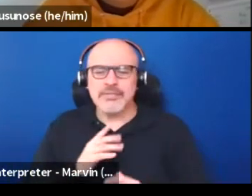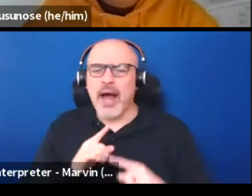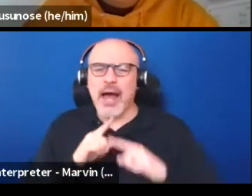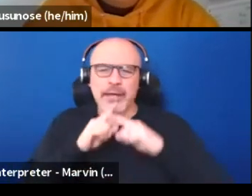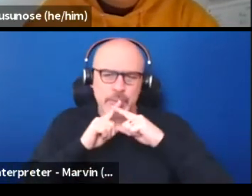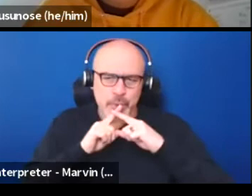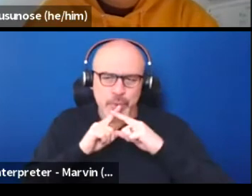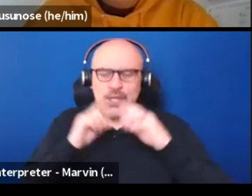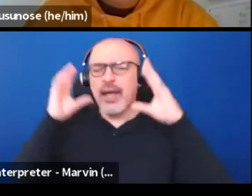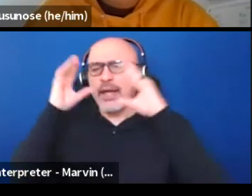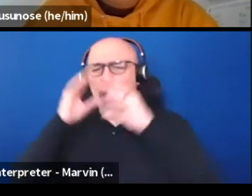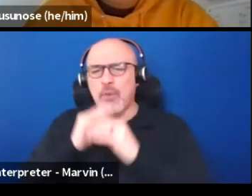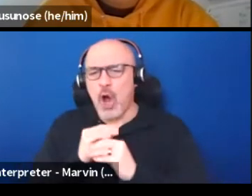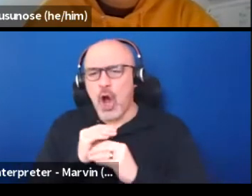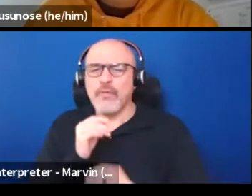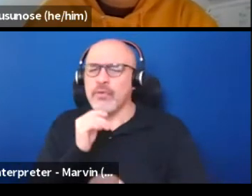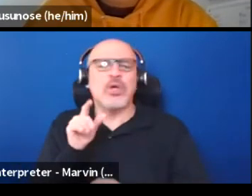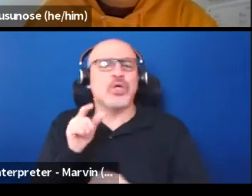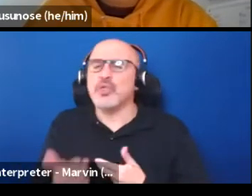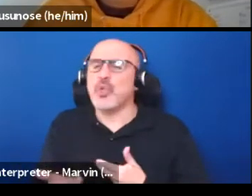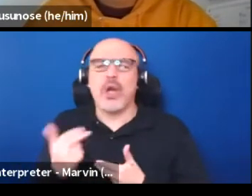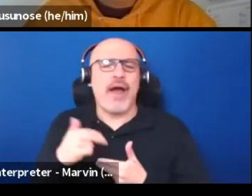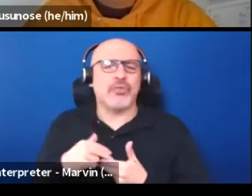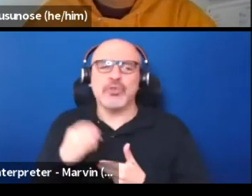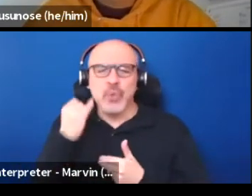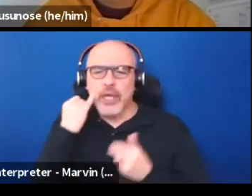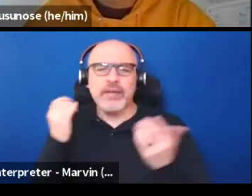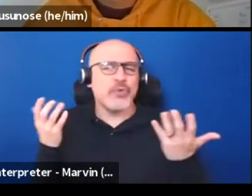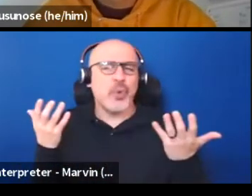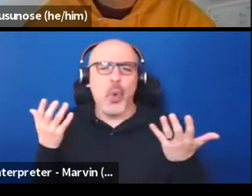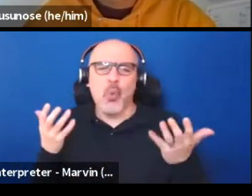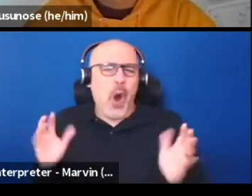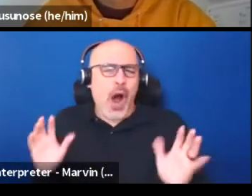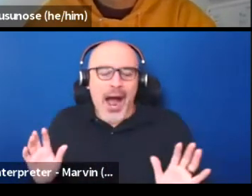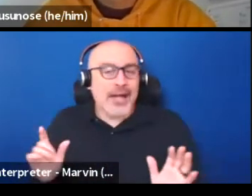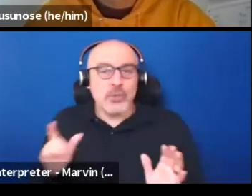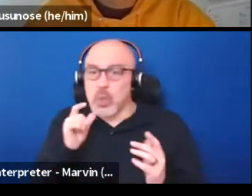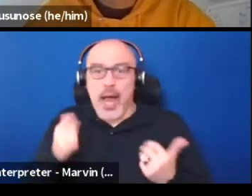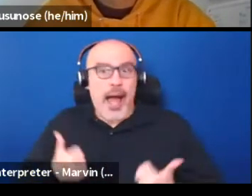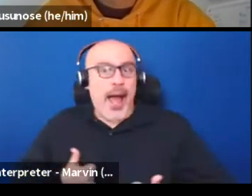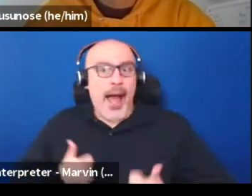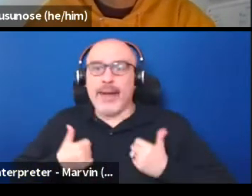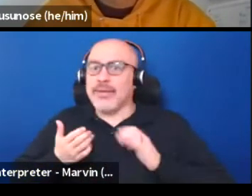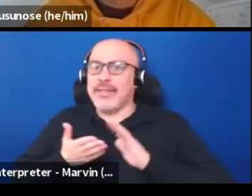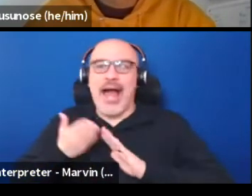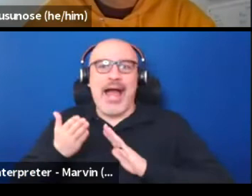So you don't have to join the conversation if you don't want to, you won't be live-streamed unless you choose to.